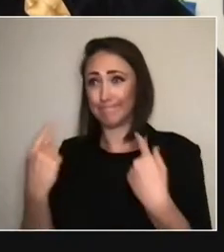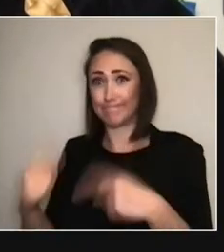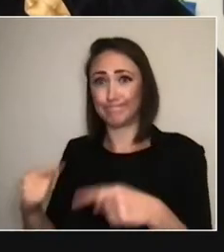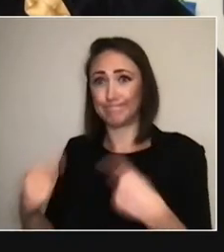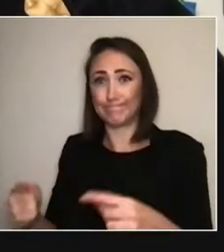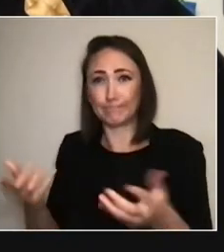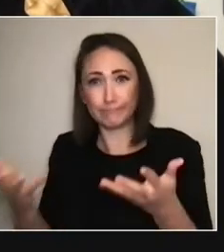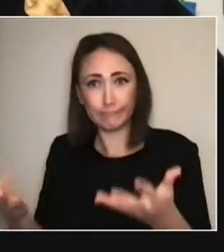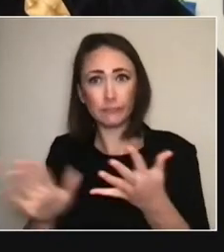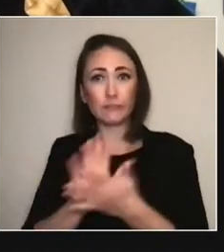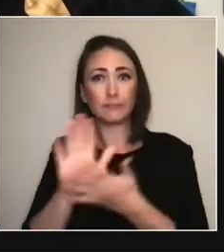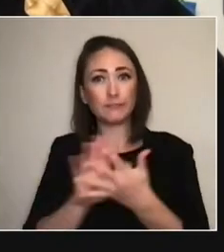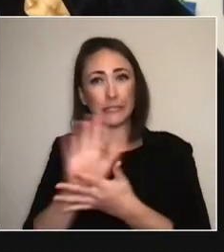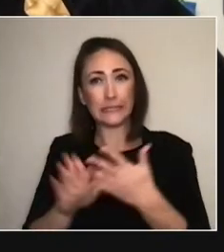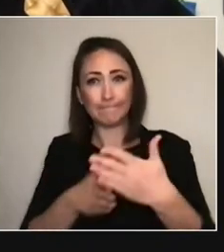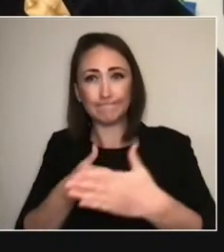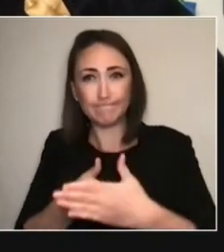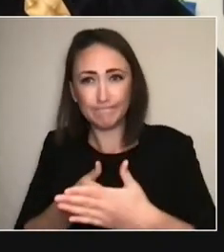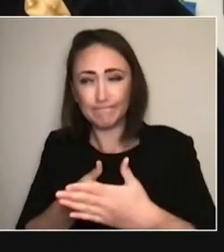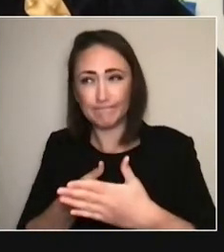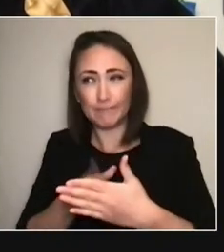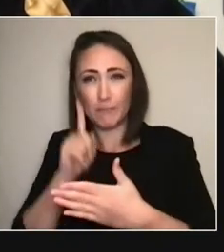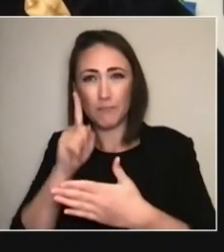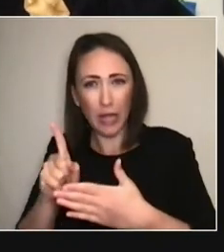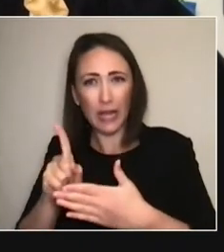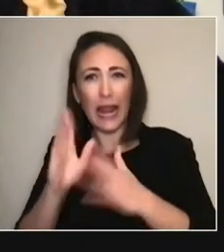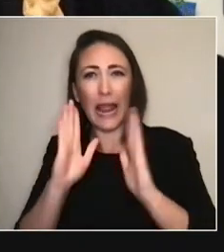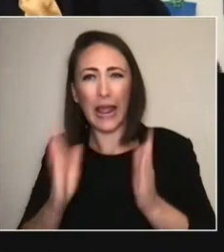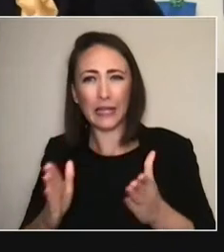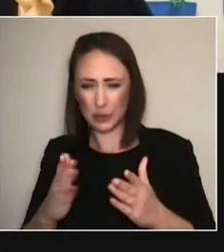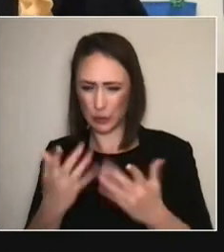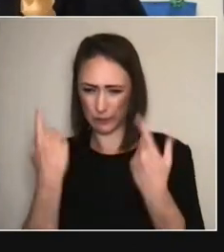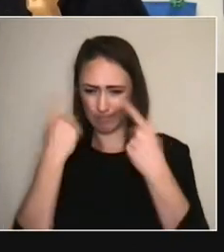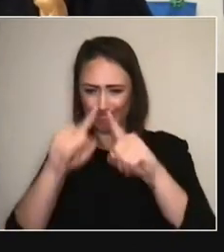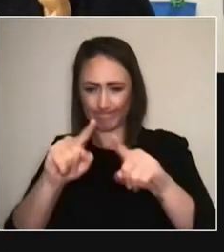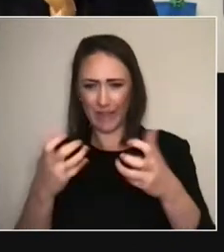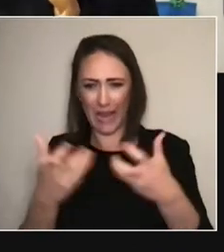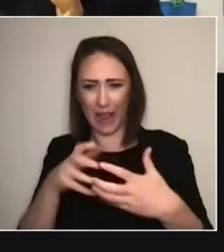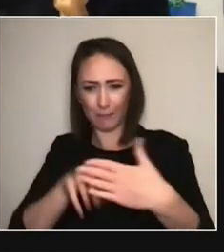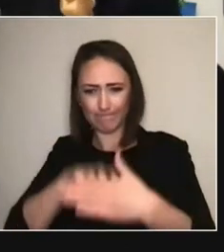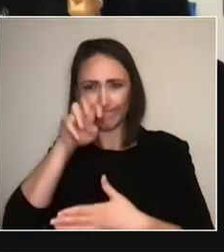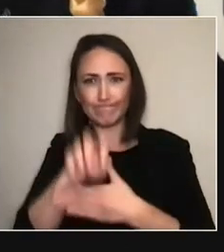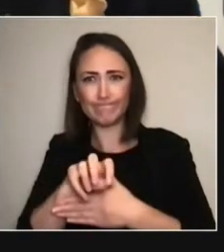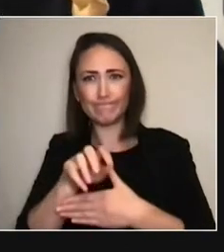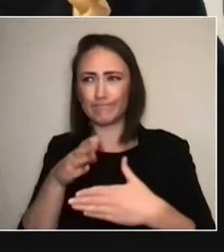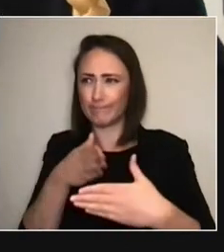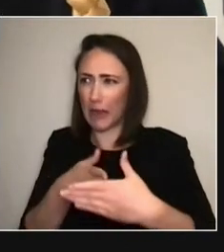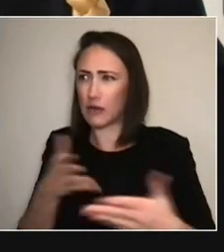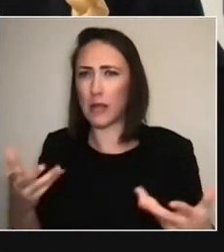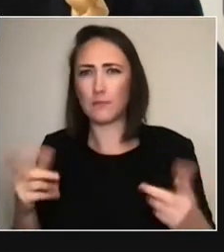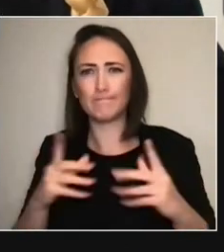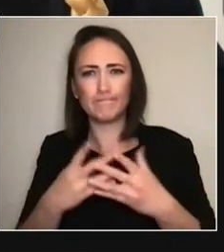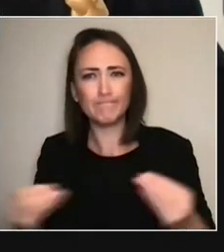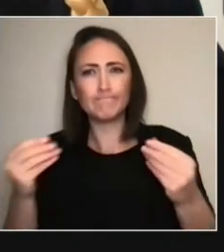what presentation itself could be. I think we tend to think of, like, present the package,